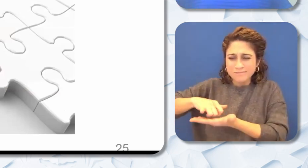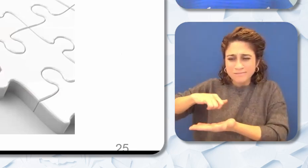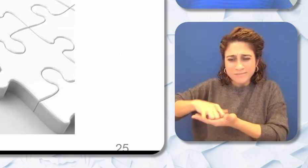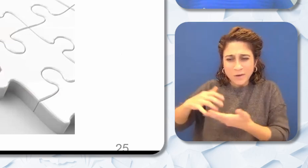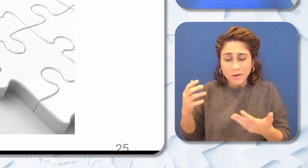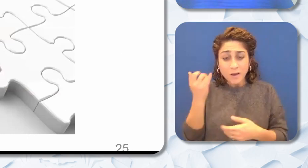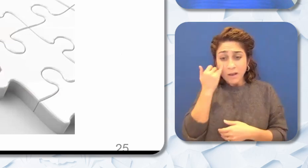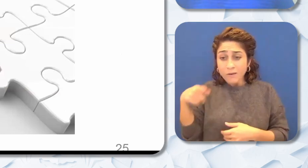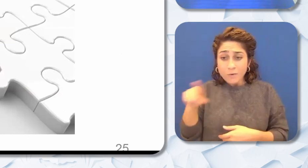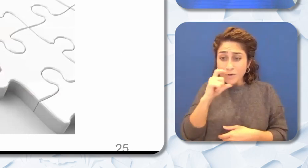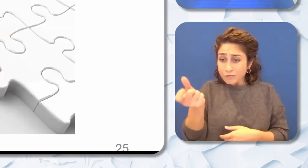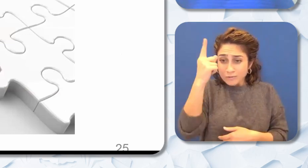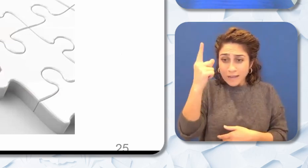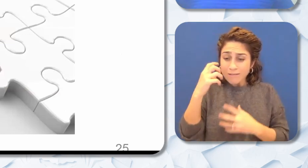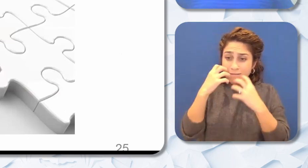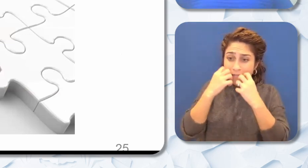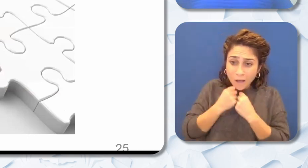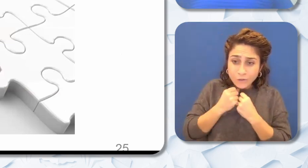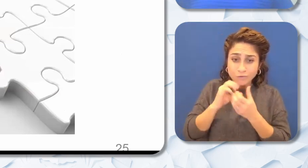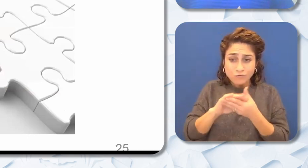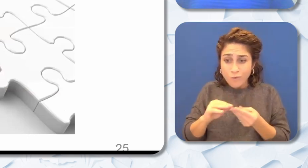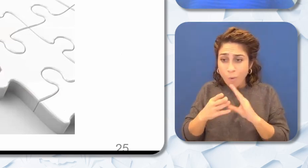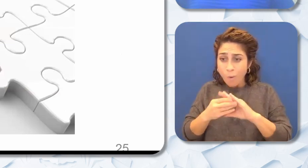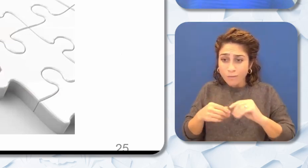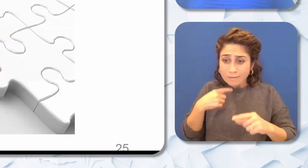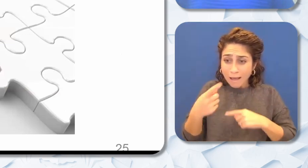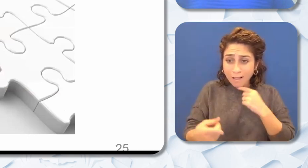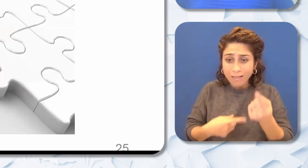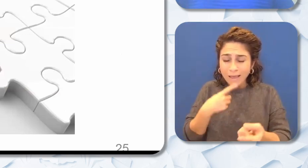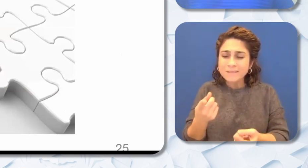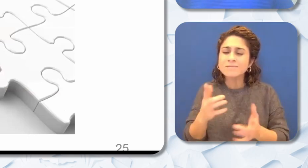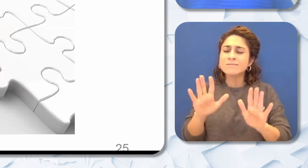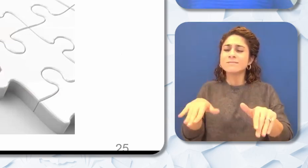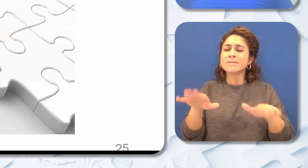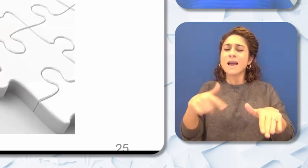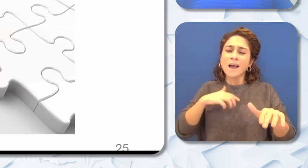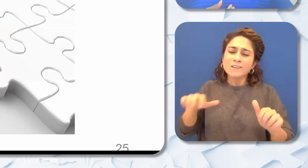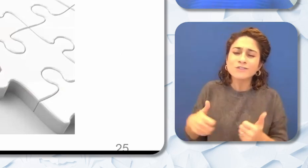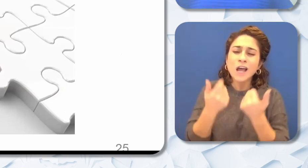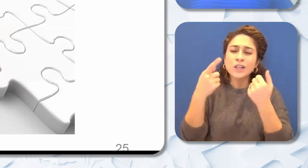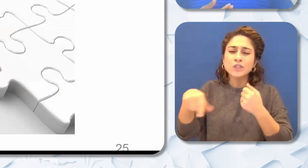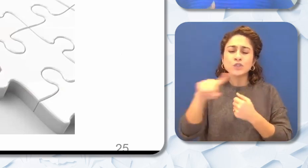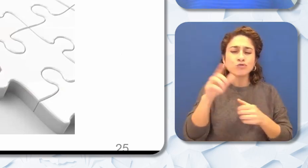value and traditions of narratives I challenge you to lean into the qualitative data to give light to